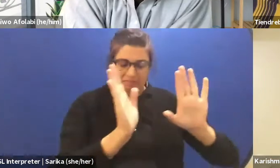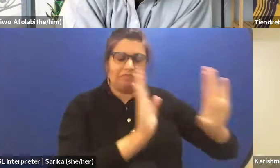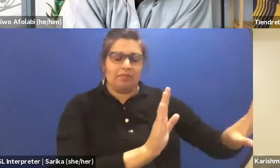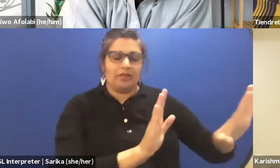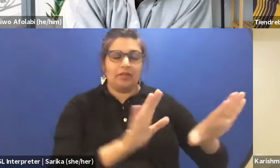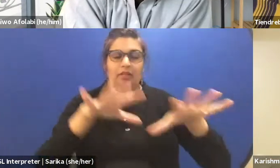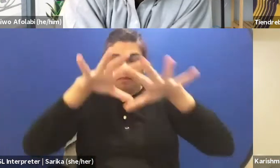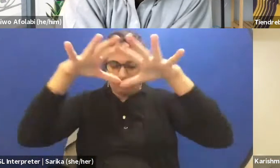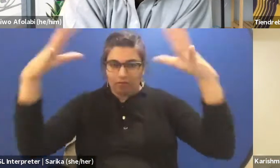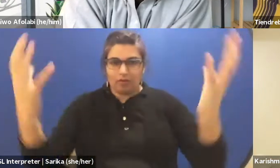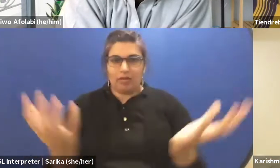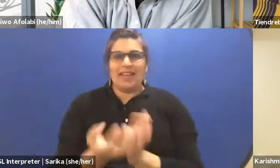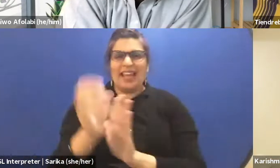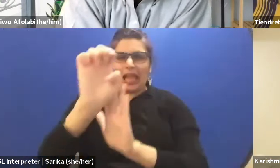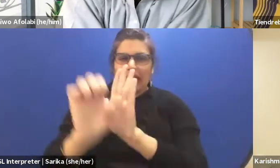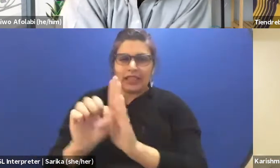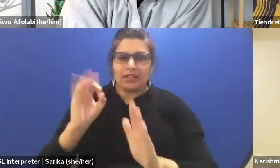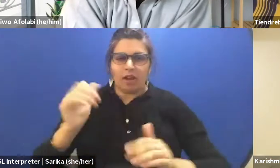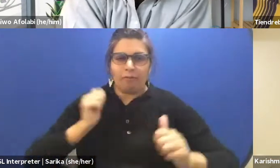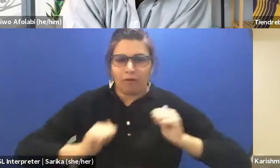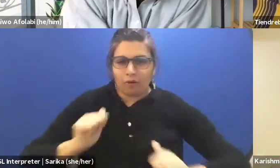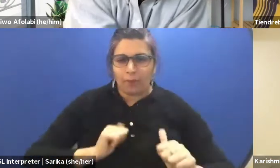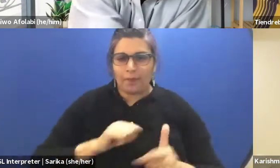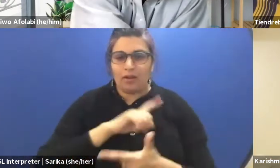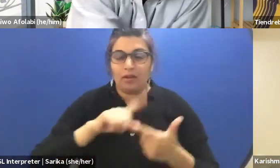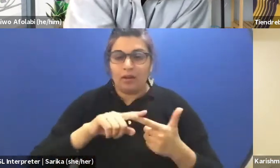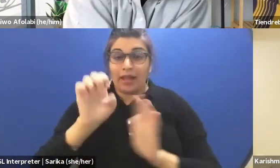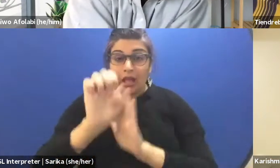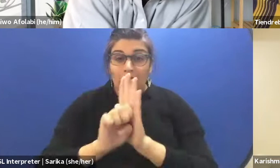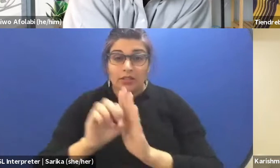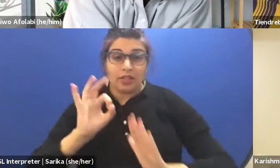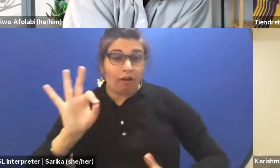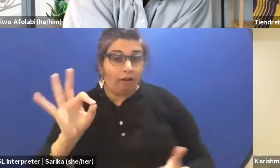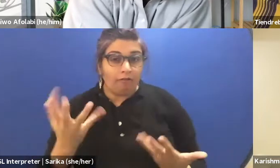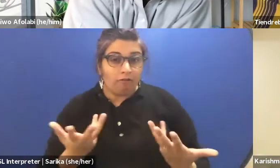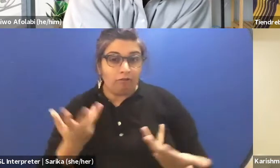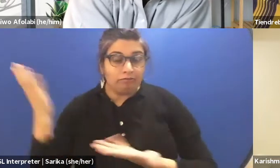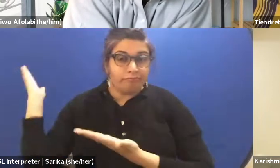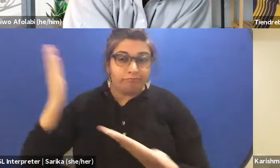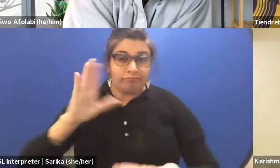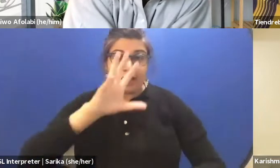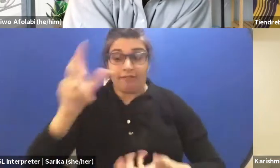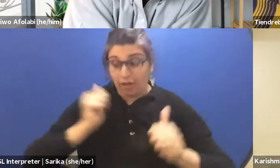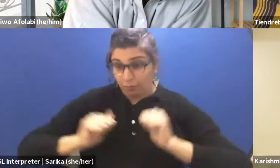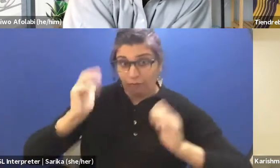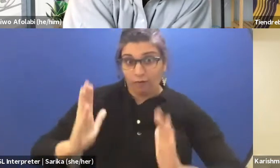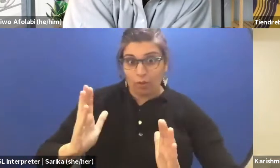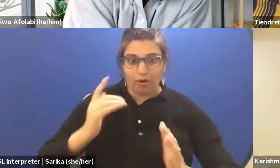what are the ethics of performance? What are the ethics of being able to bring an African performer to an American audience